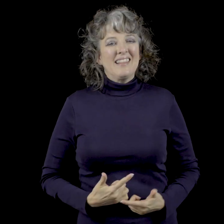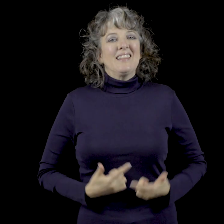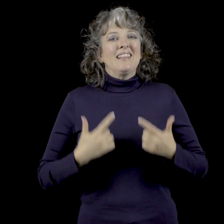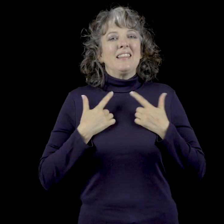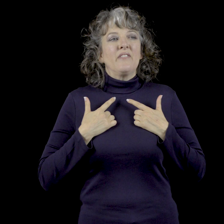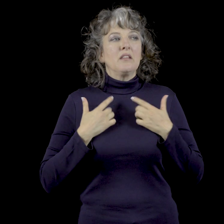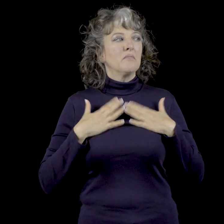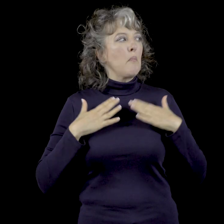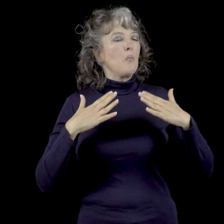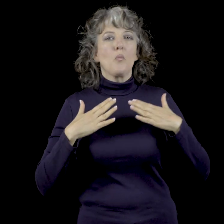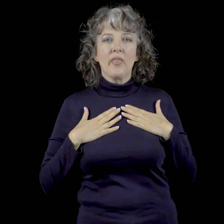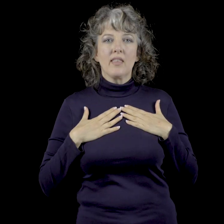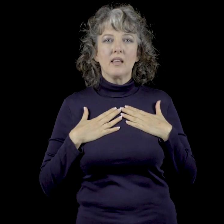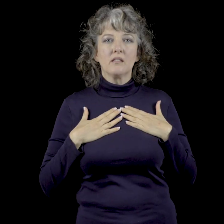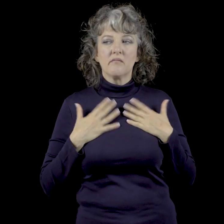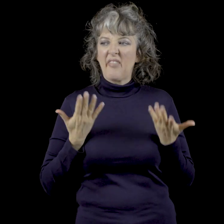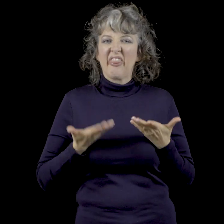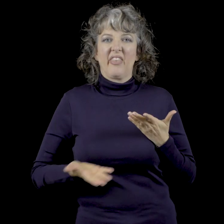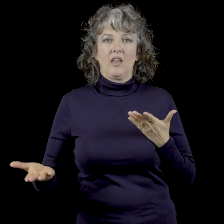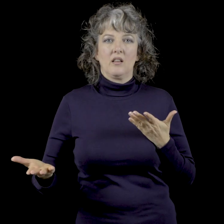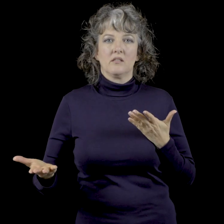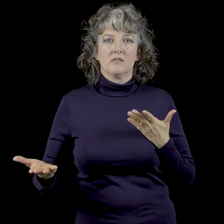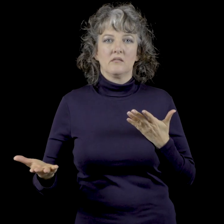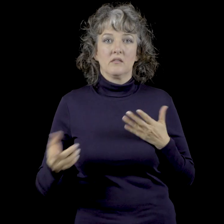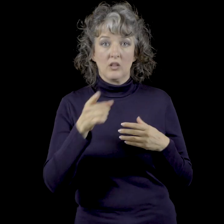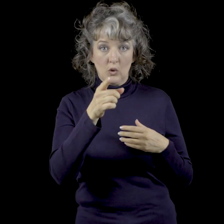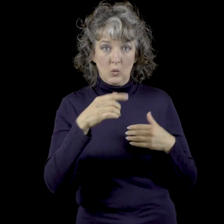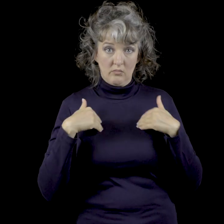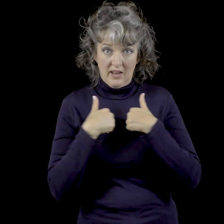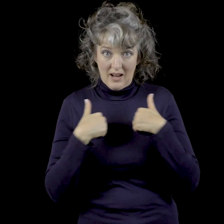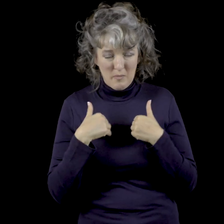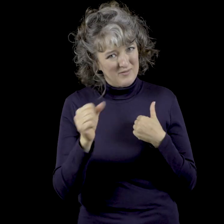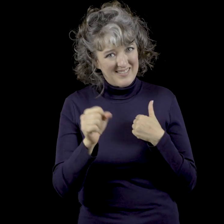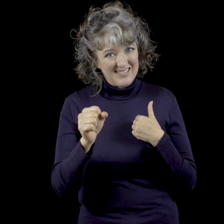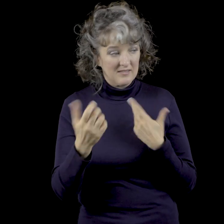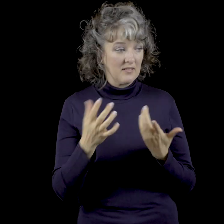A living and breathing object such as yourself indeed.